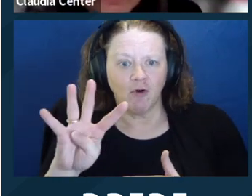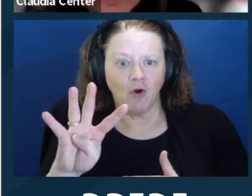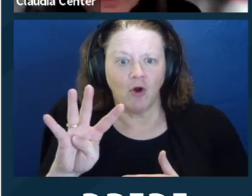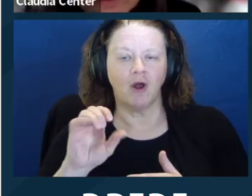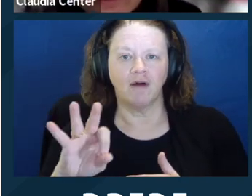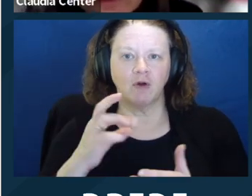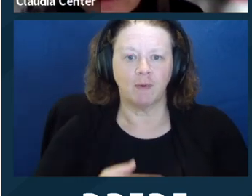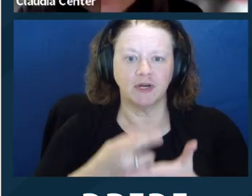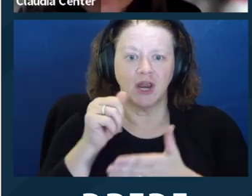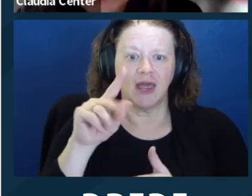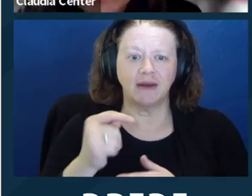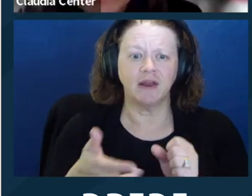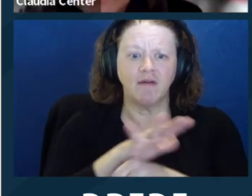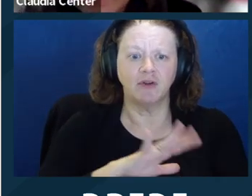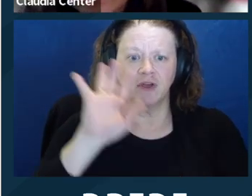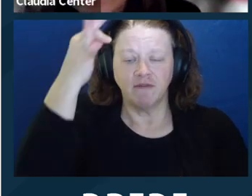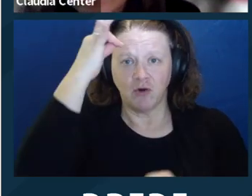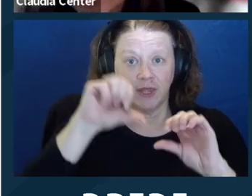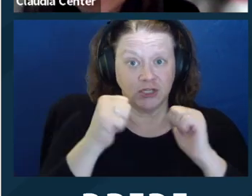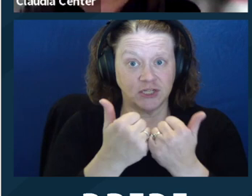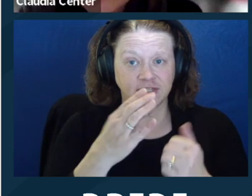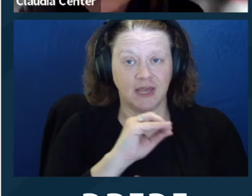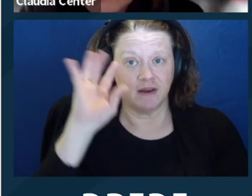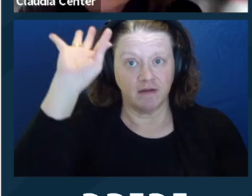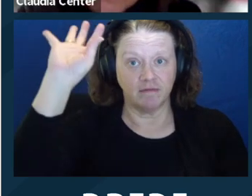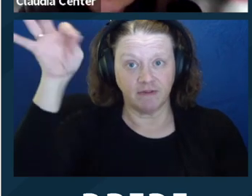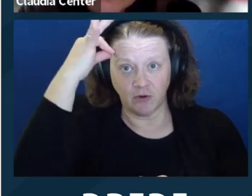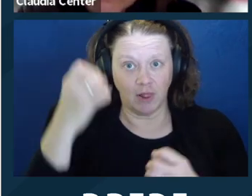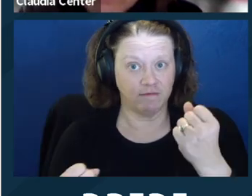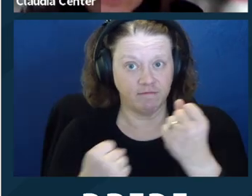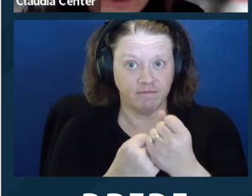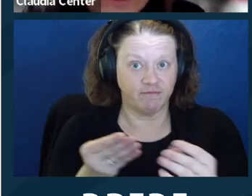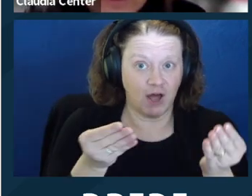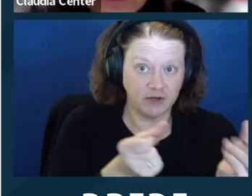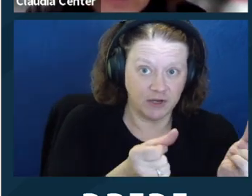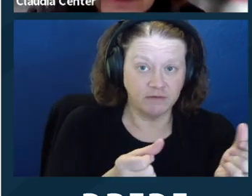federal agencies and federally funded entities, and so some legal services organizations have